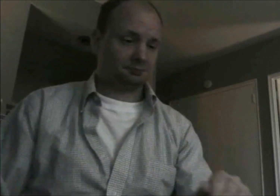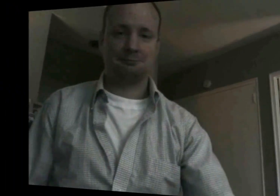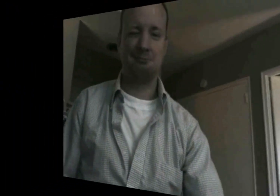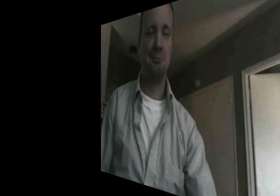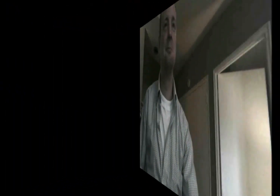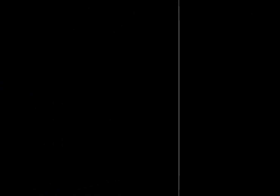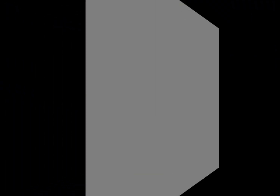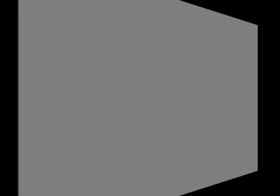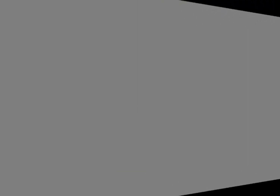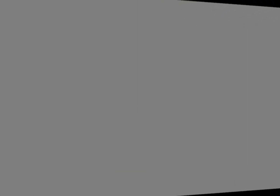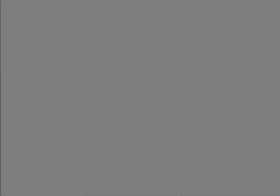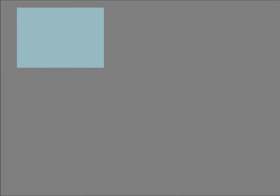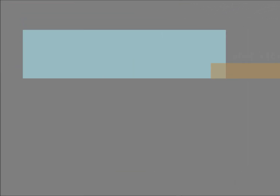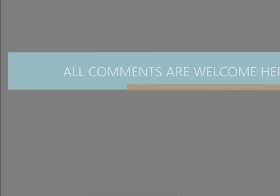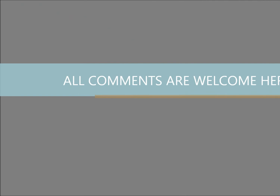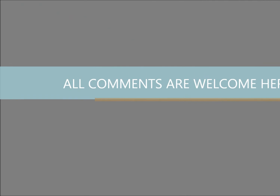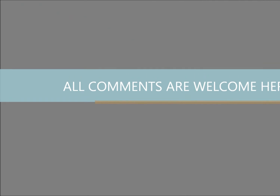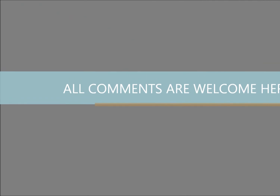(This is my first captioning)